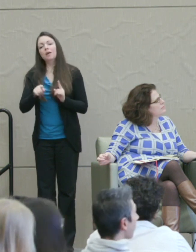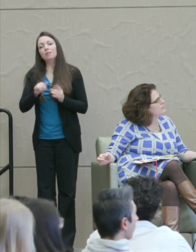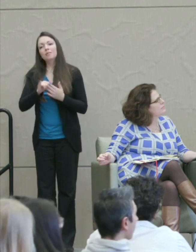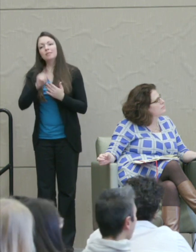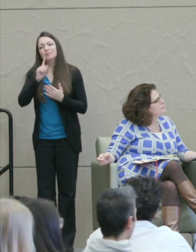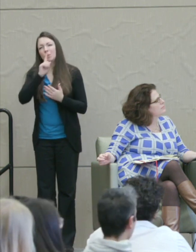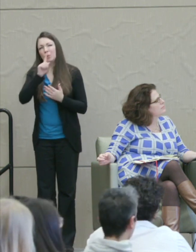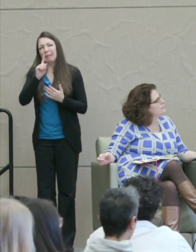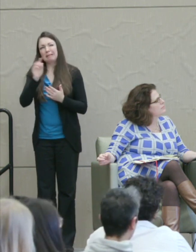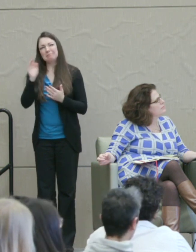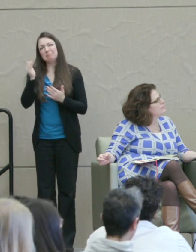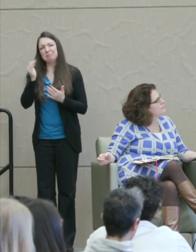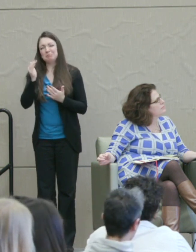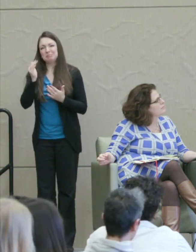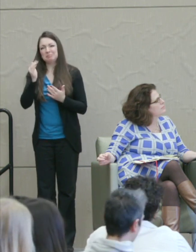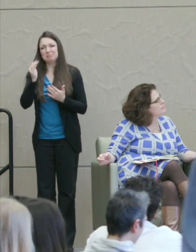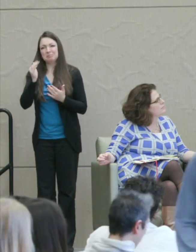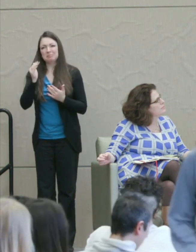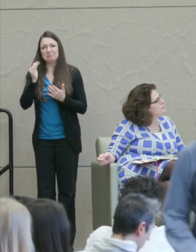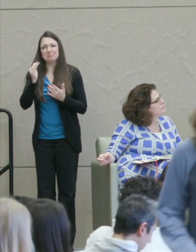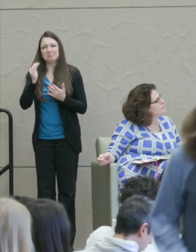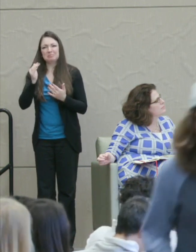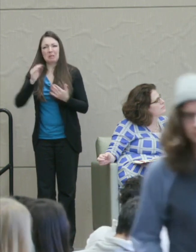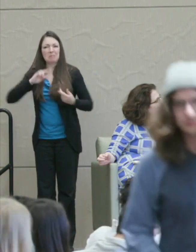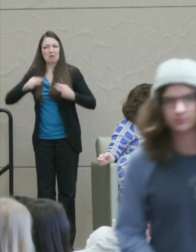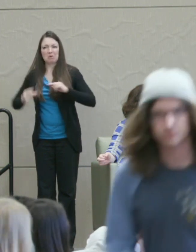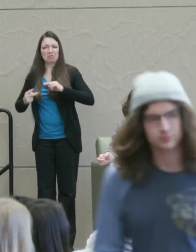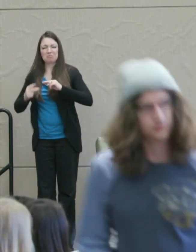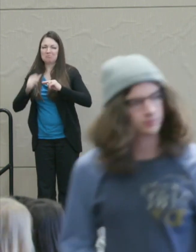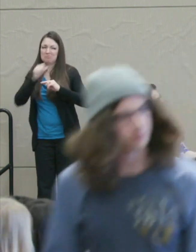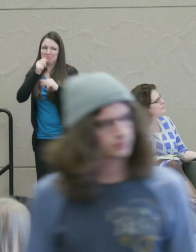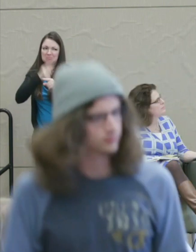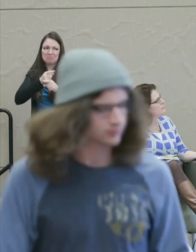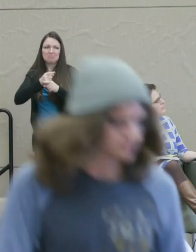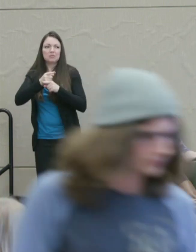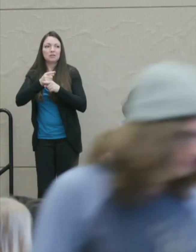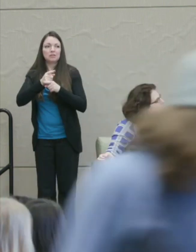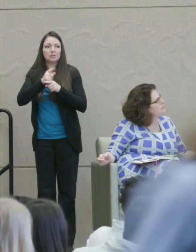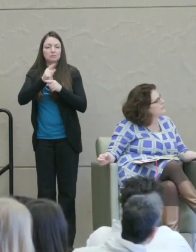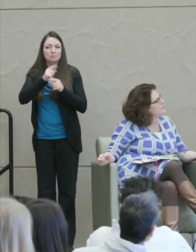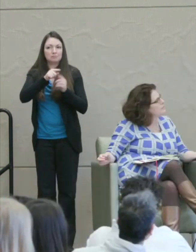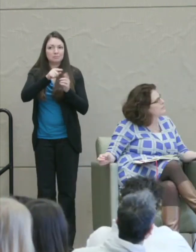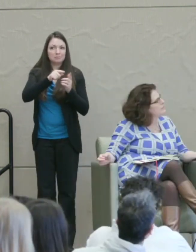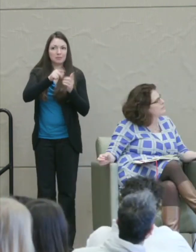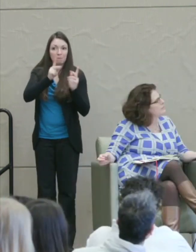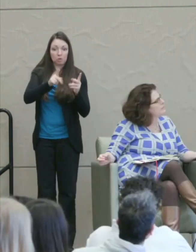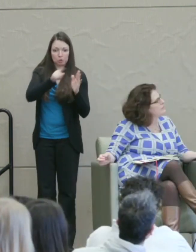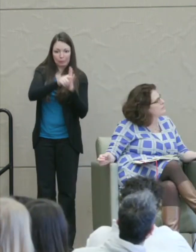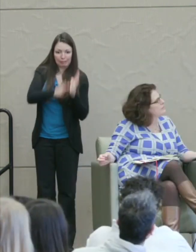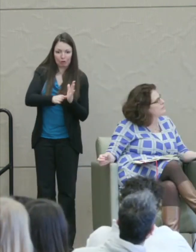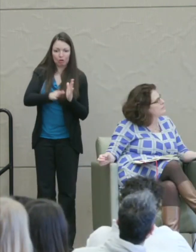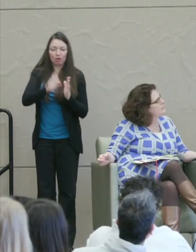It's not always wrong to look backward, but here killing the killer doesn't restore the dead to life.